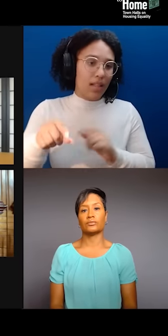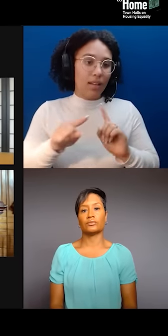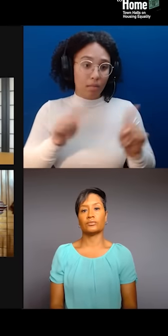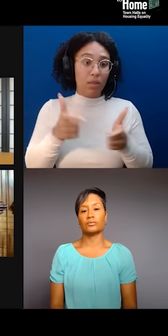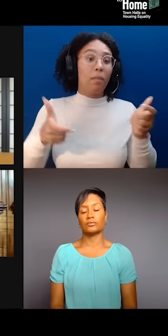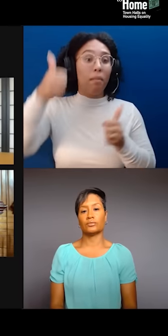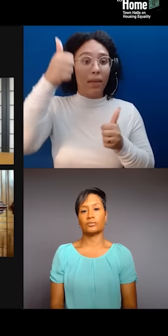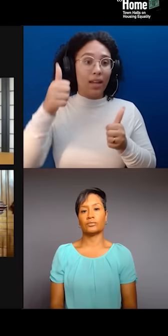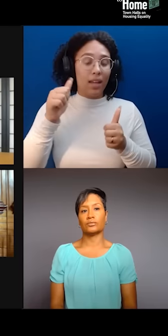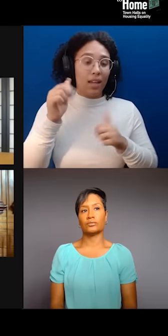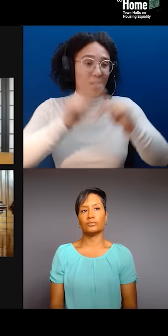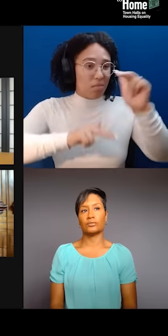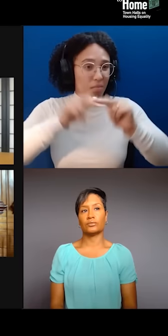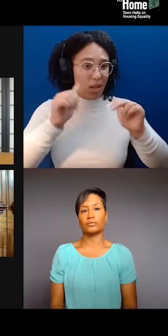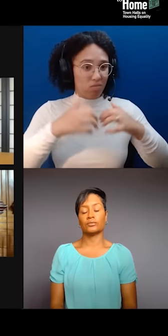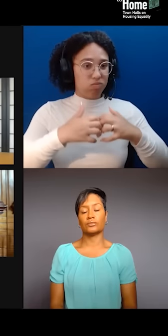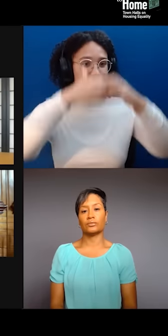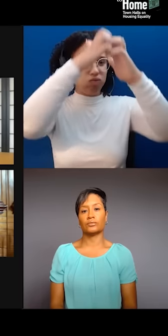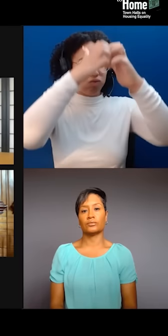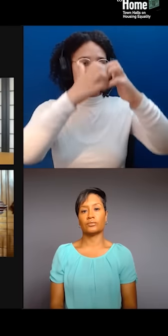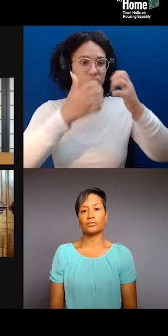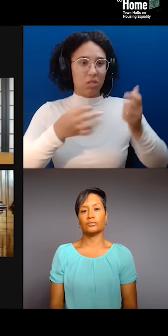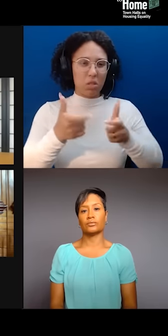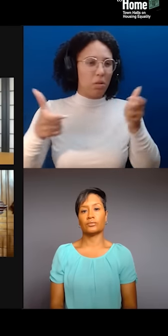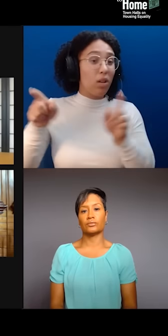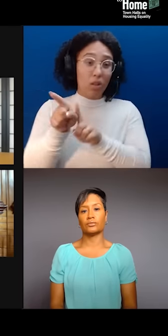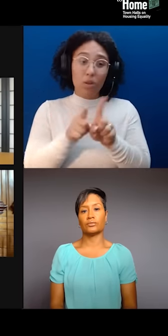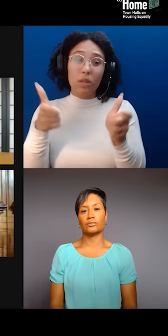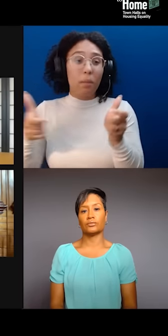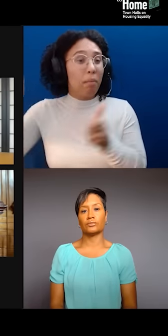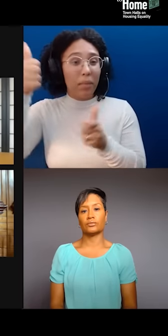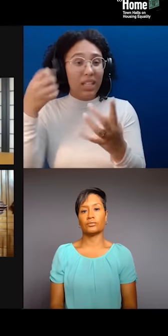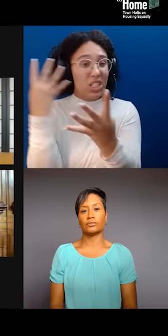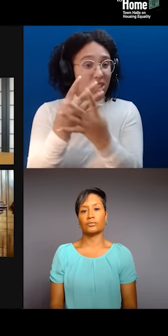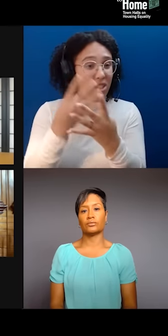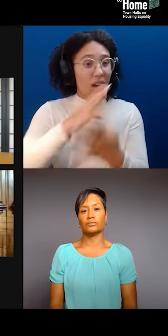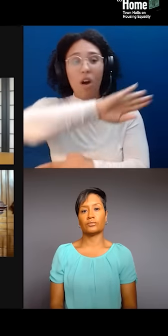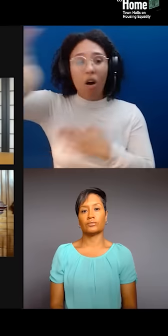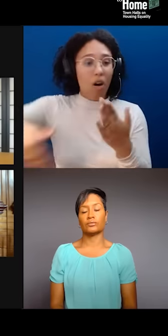as well as the biggest and largest jail in the world is being built in Chinatown. Hold that.